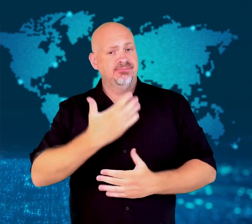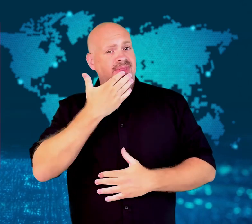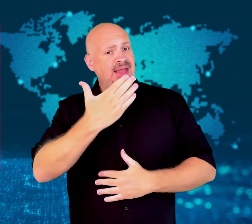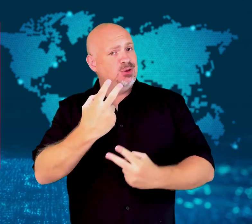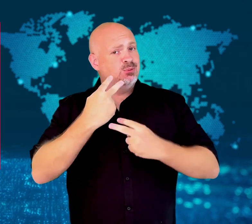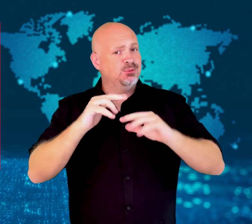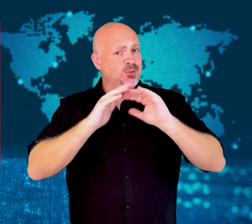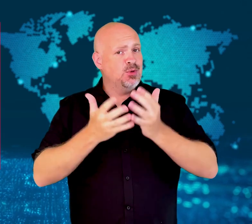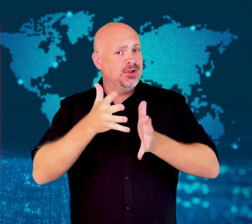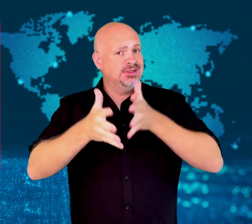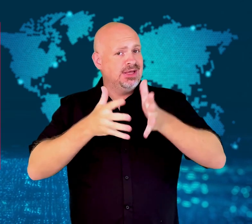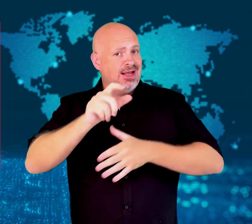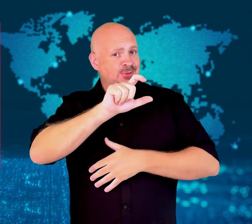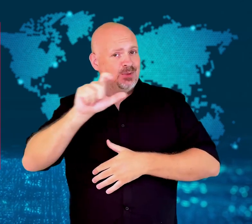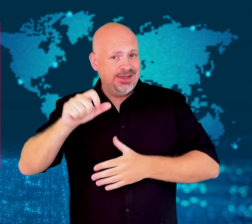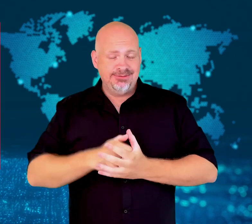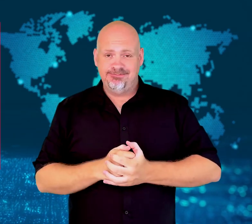Thank you for watching WorldSign Week.